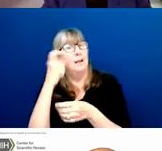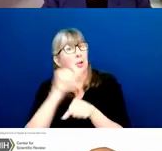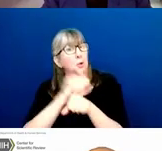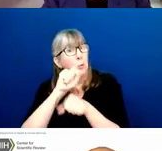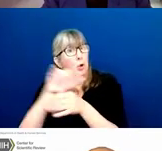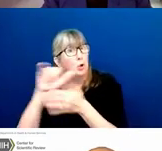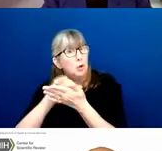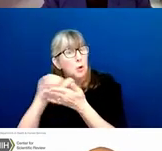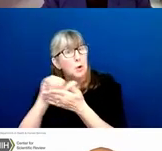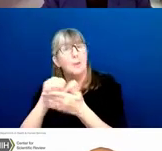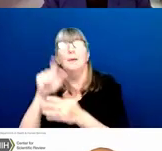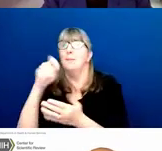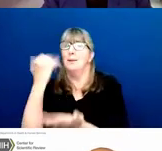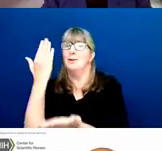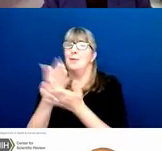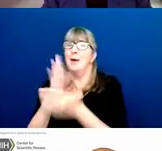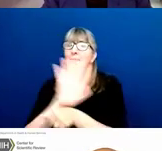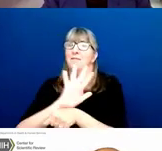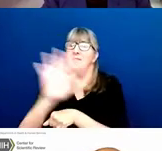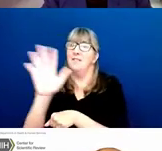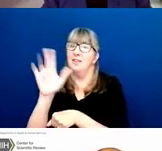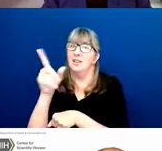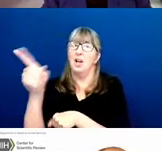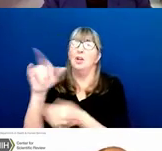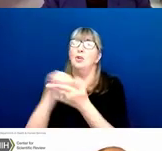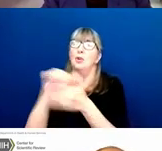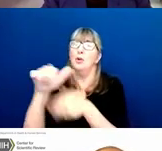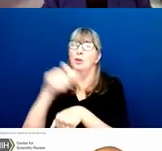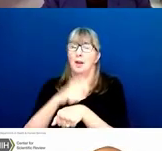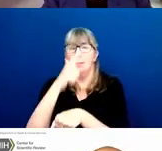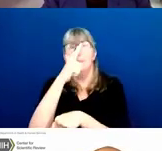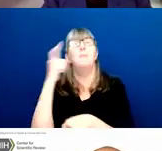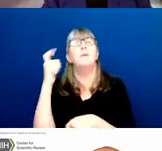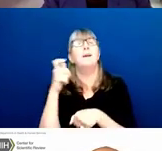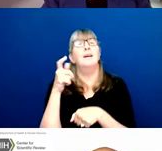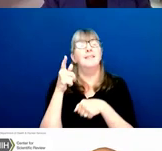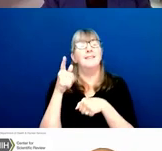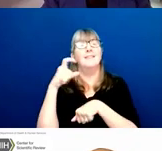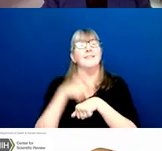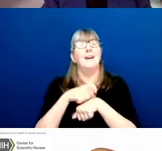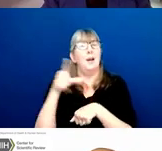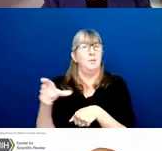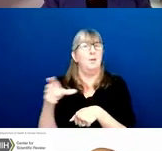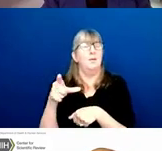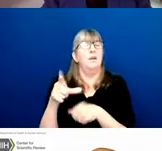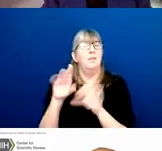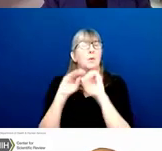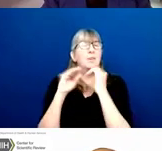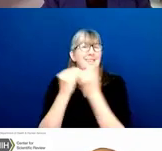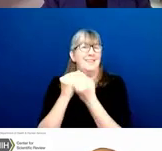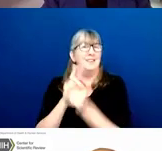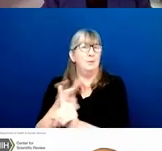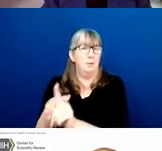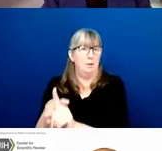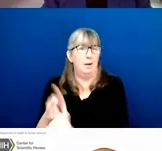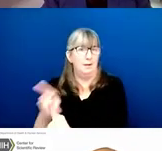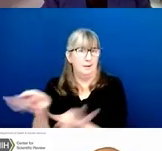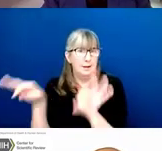New York time, and that's because it's the time of the applicant organization that really counts. We have a lot of standard due dates that repeat year